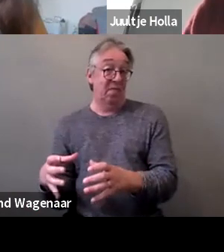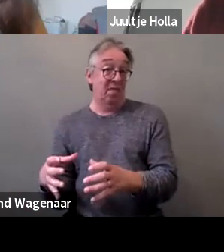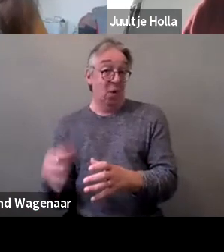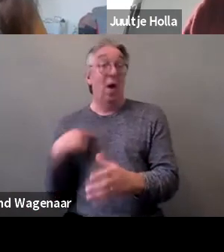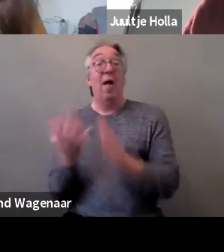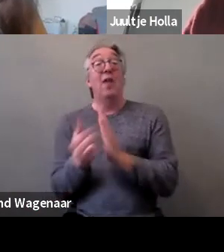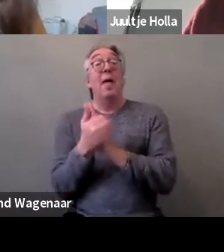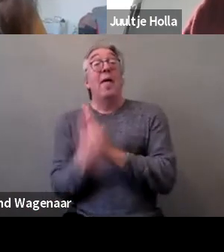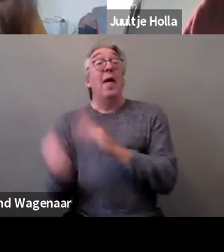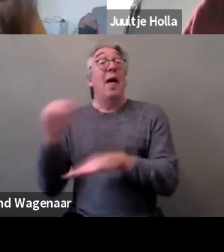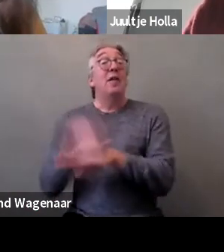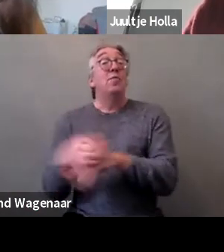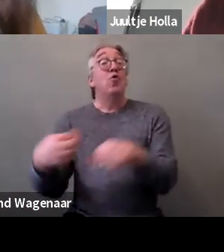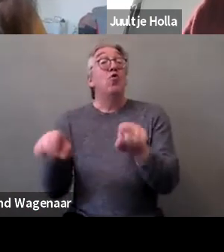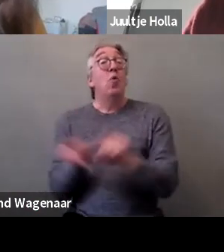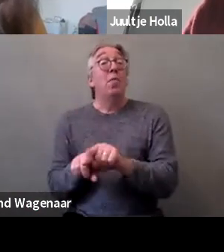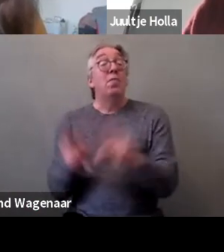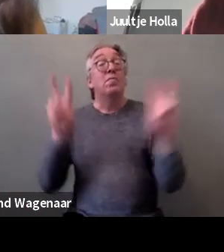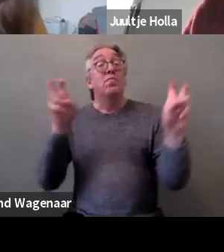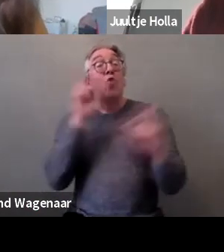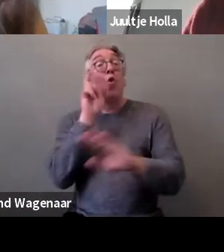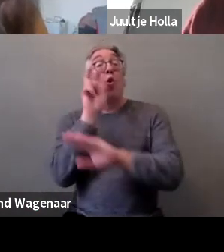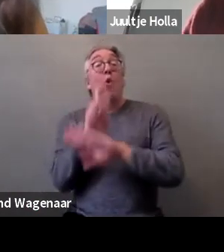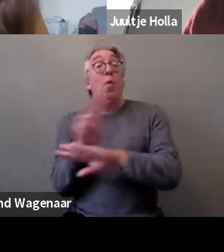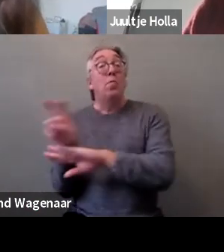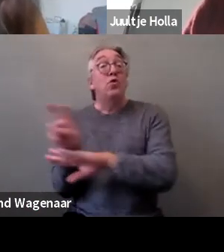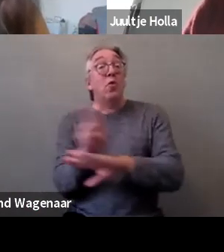the Observatory on Violence against women and girls since 30 years.